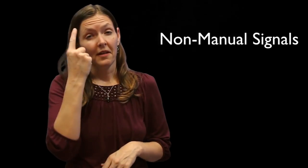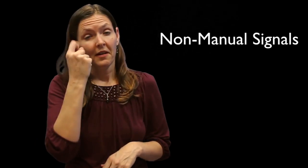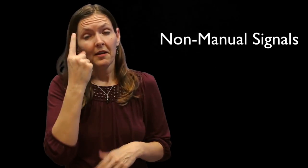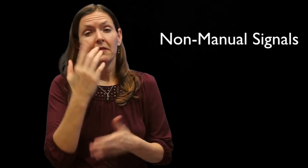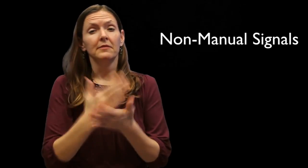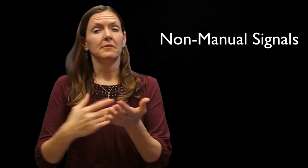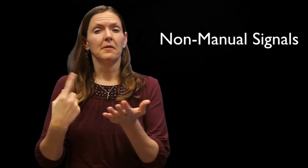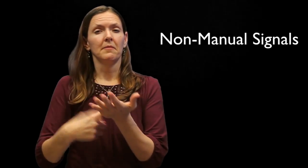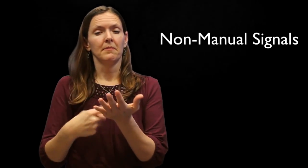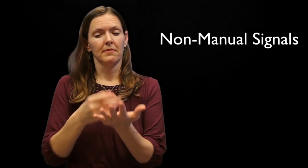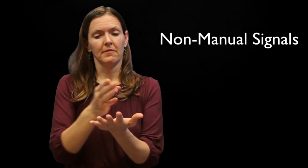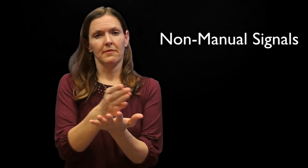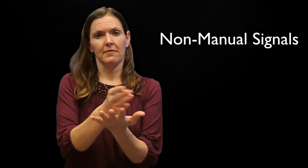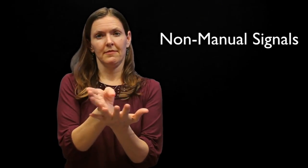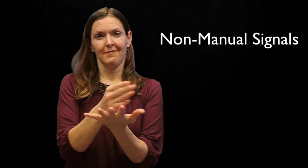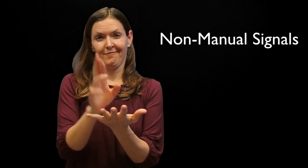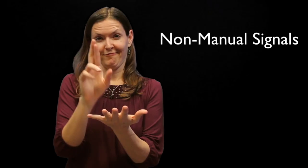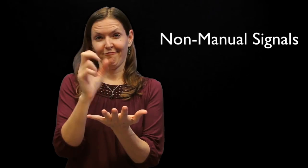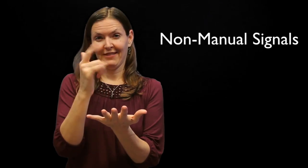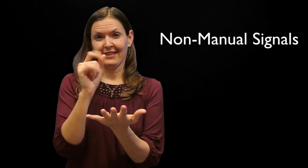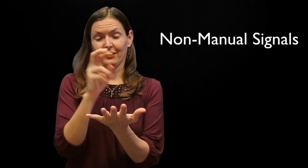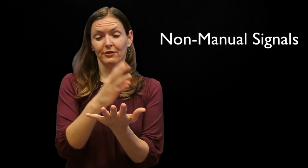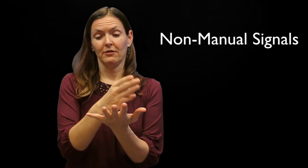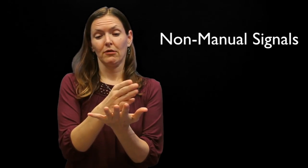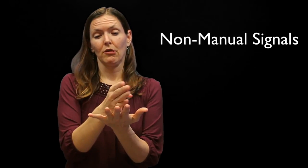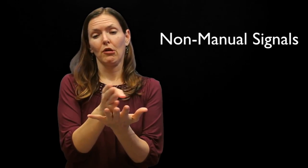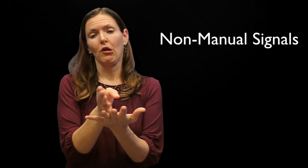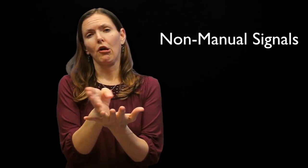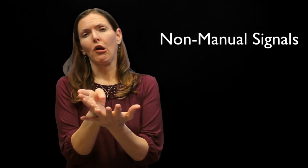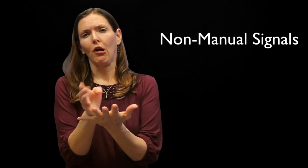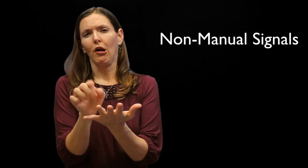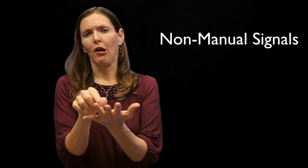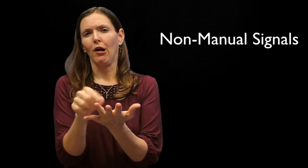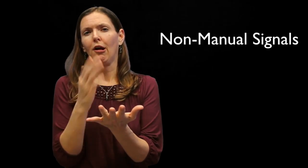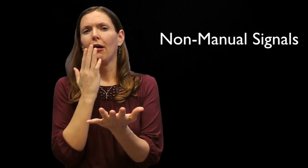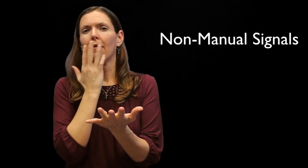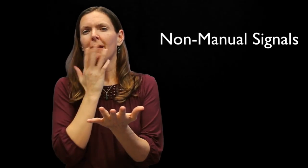Although it is also argued that there is a register difference for particular adverbs and adjectives.